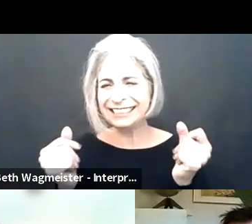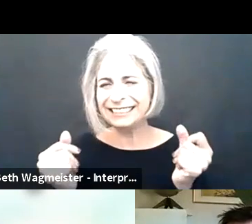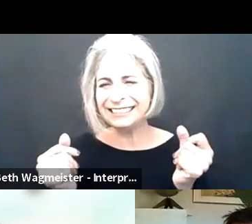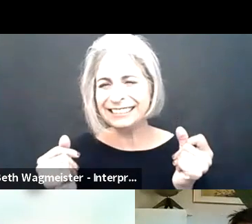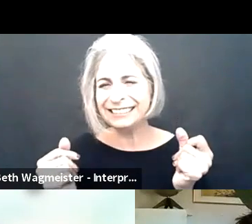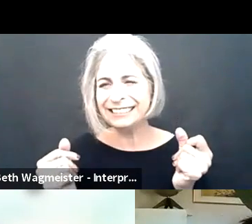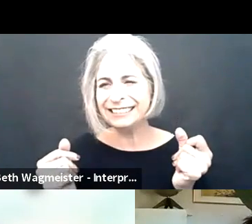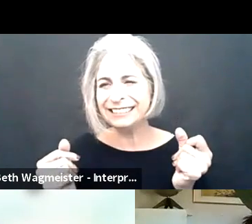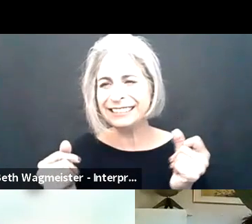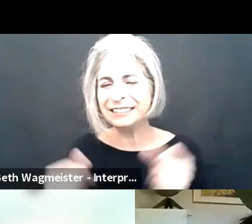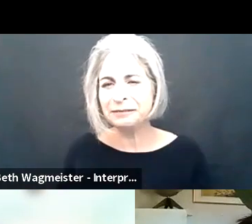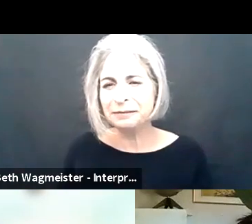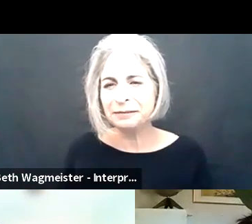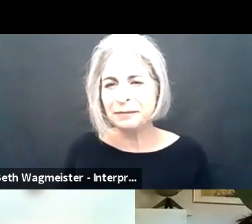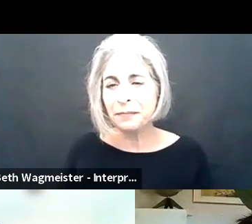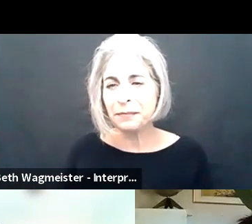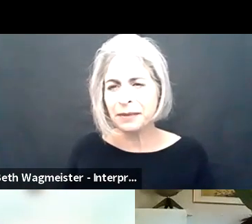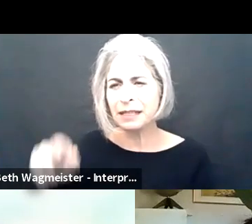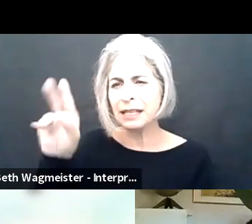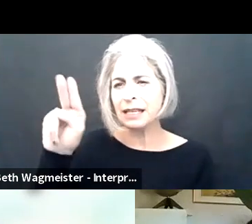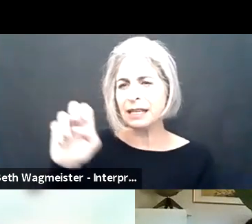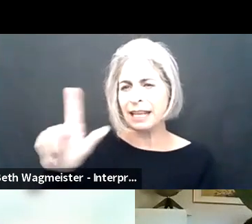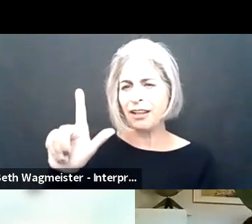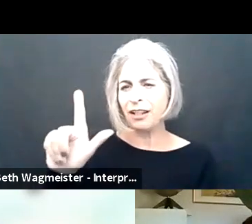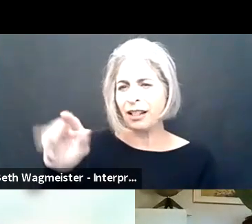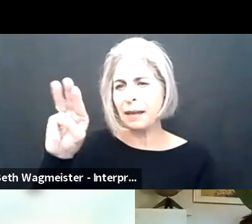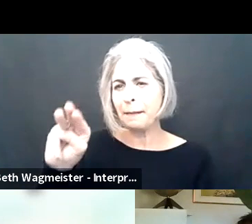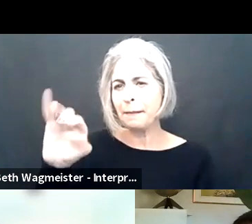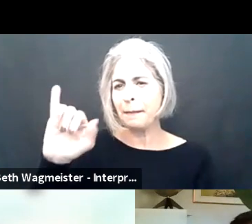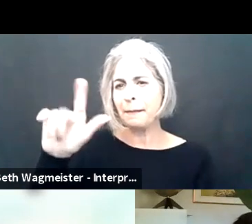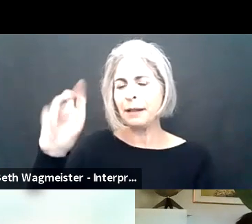So we're going to go through this very matter. quickly so we can get to the meat of the